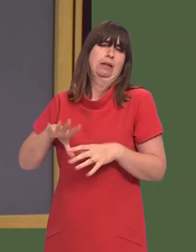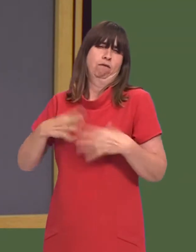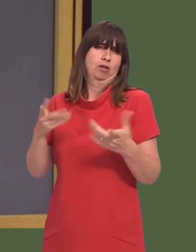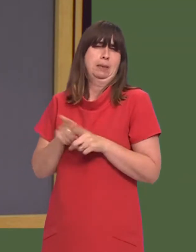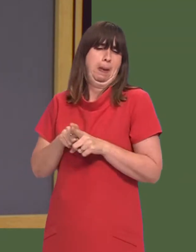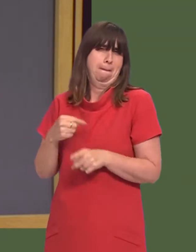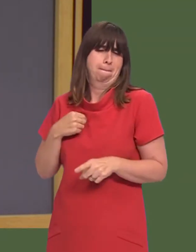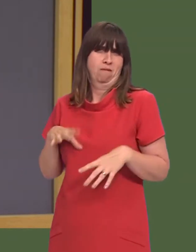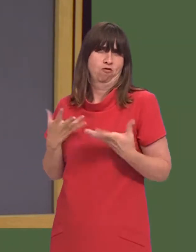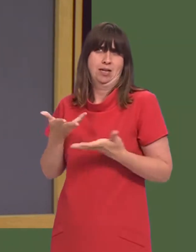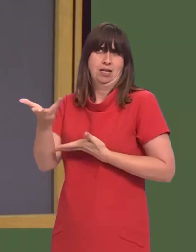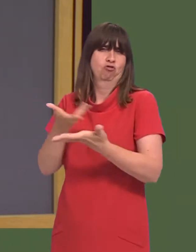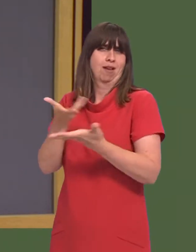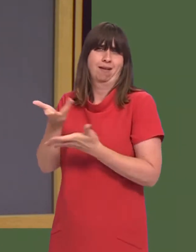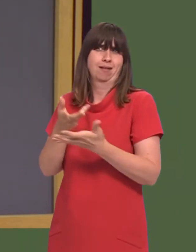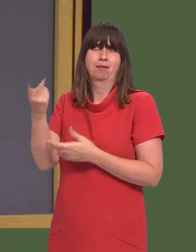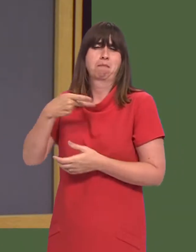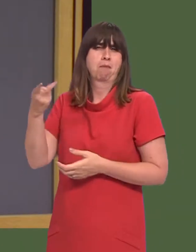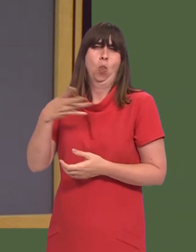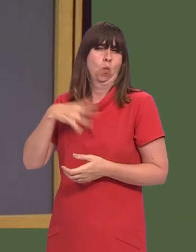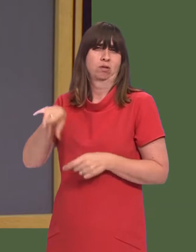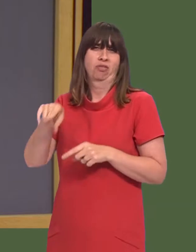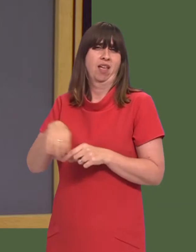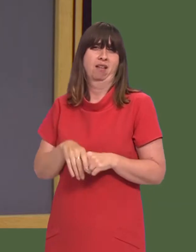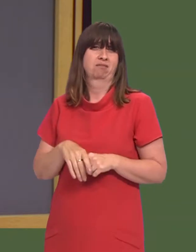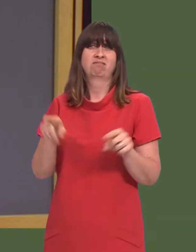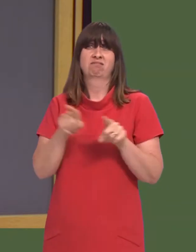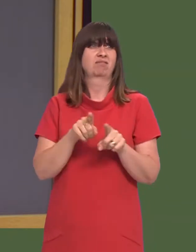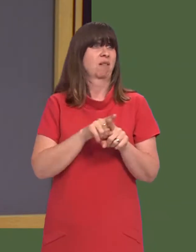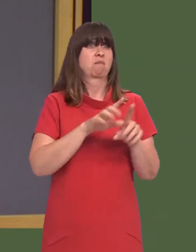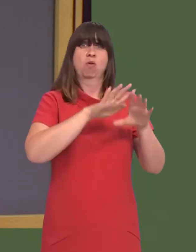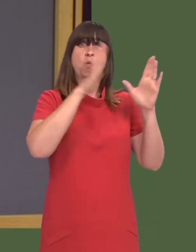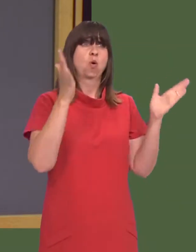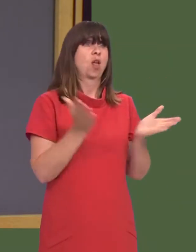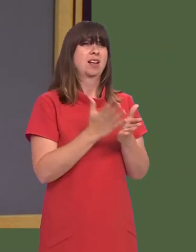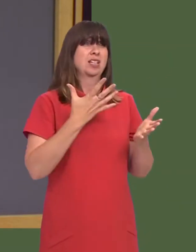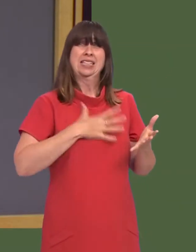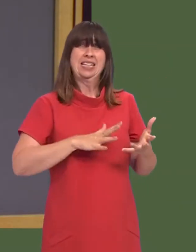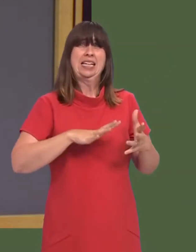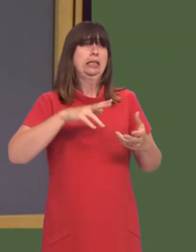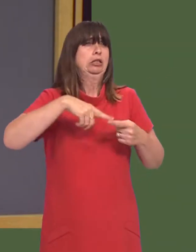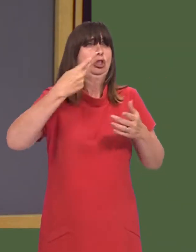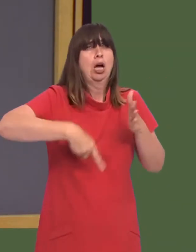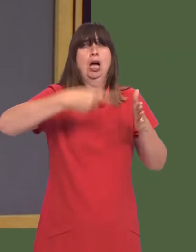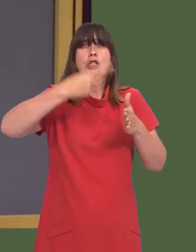in their interests as it is in oursóas it is in trade worldwideóthat we reduce barriers